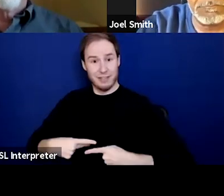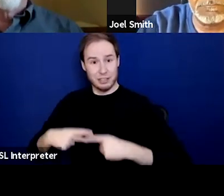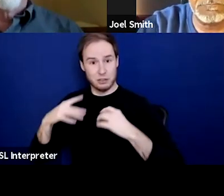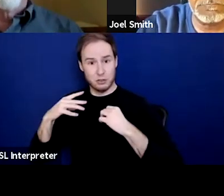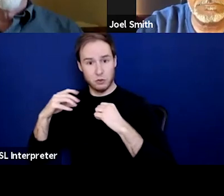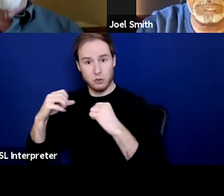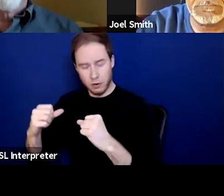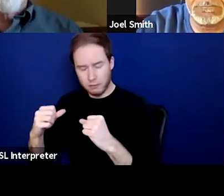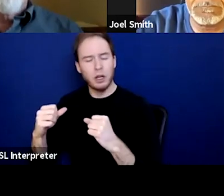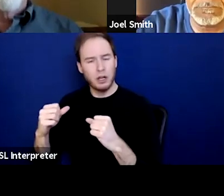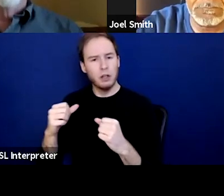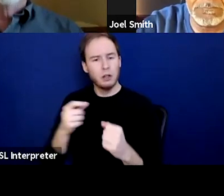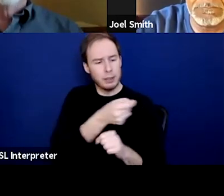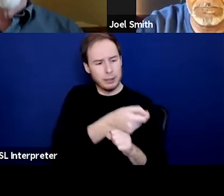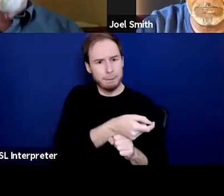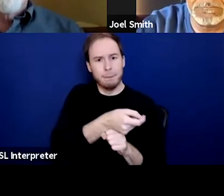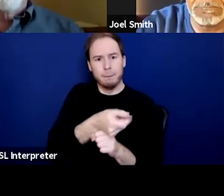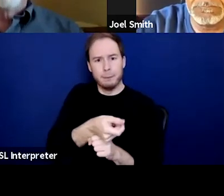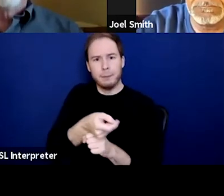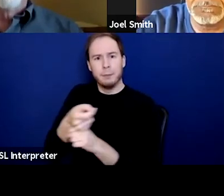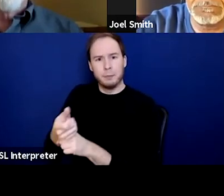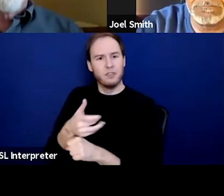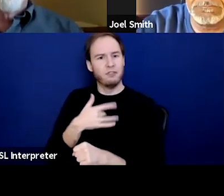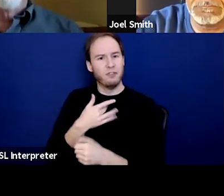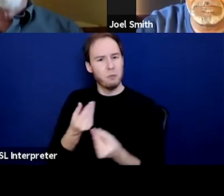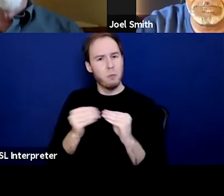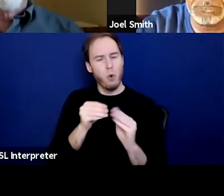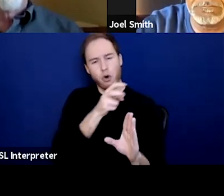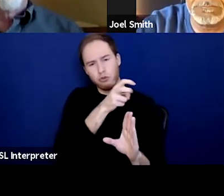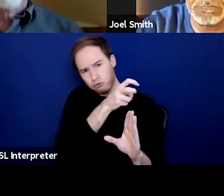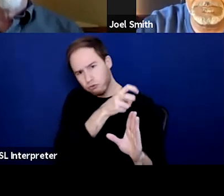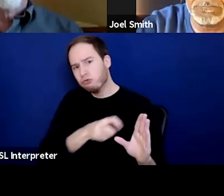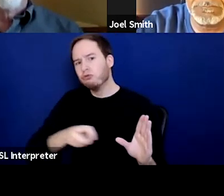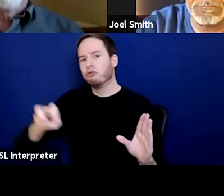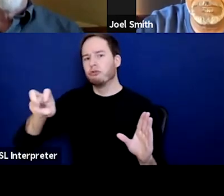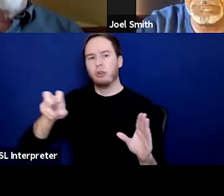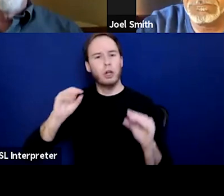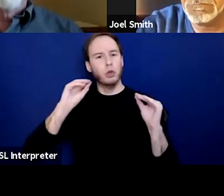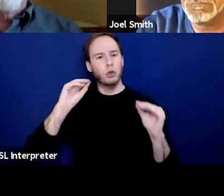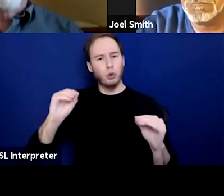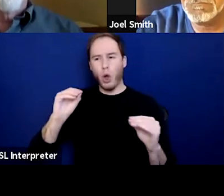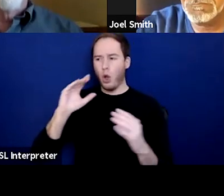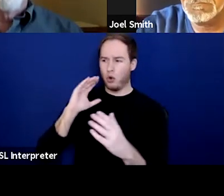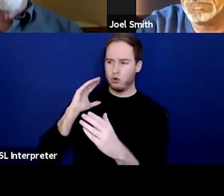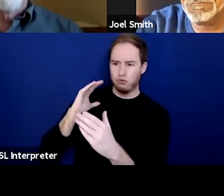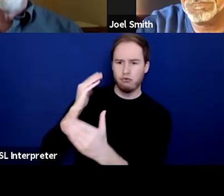It feels like it's more of a journey and a process. Recovery is a journey. There's no destination. We're not at the end.